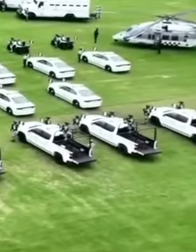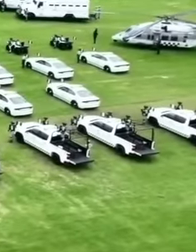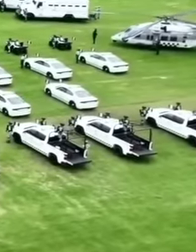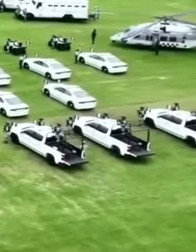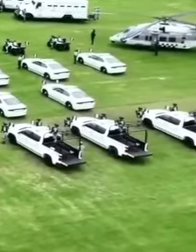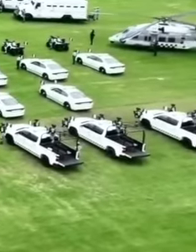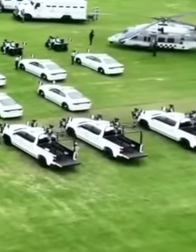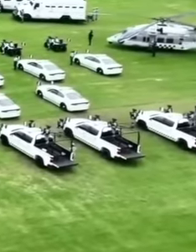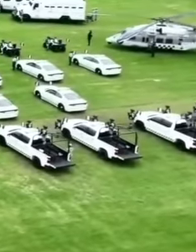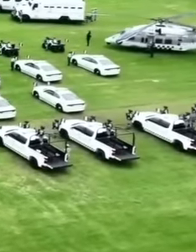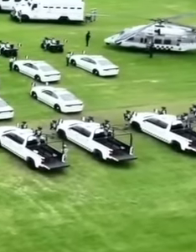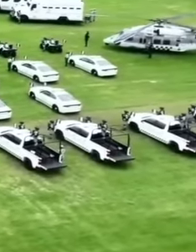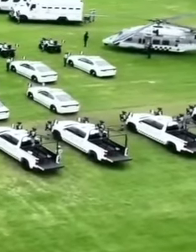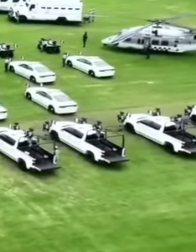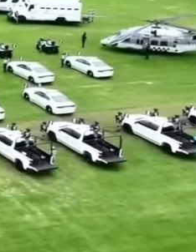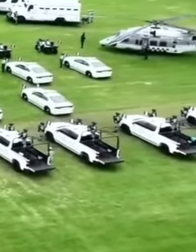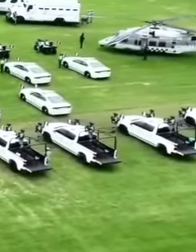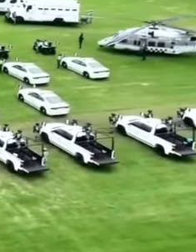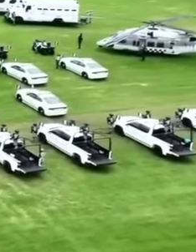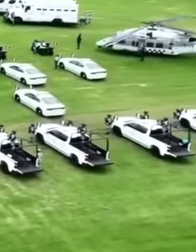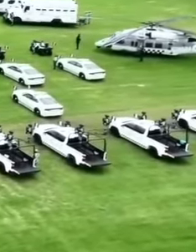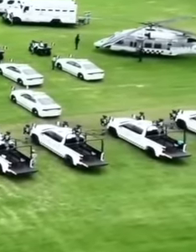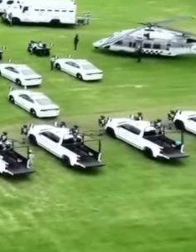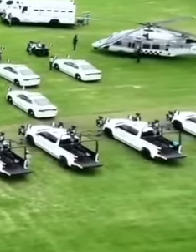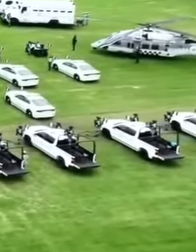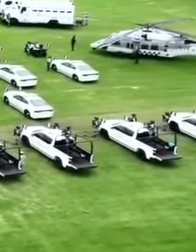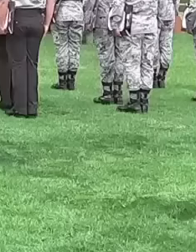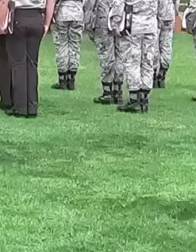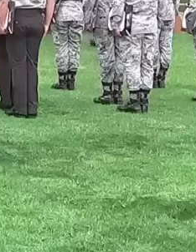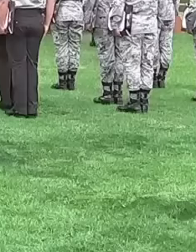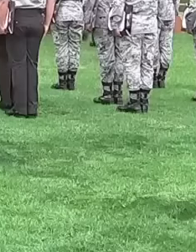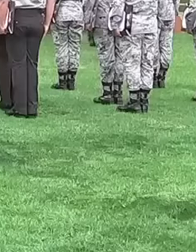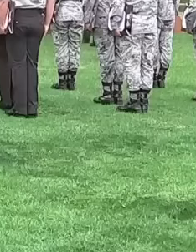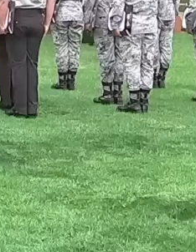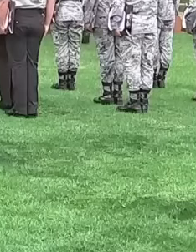wasted efforts and it would take us years to build another security force and we would once again